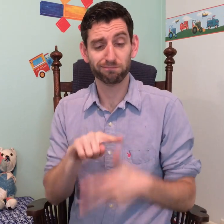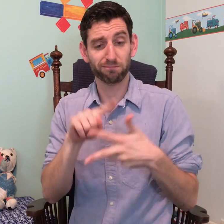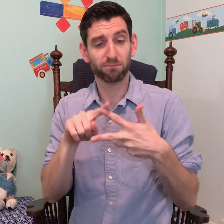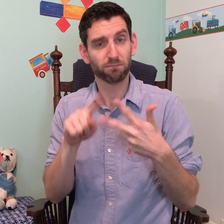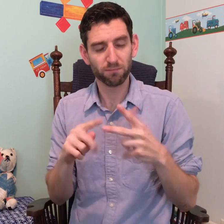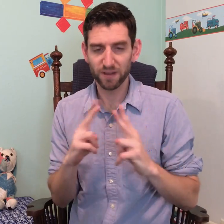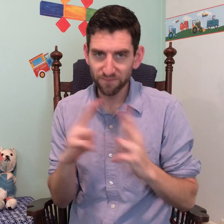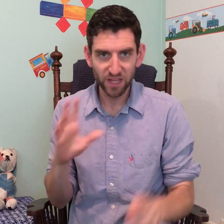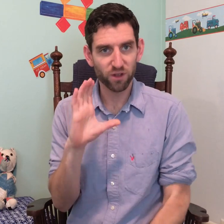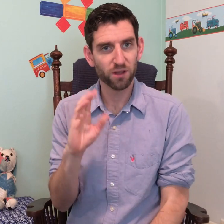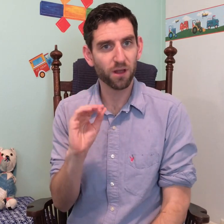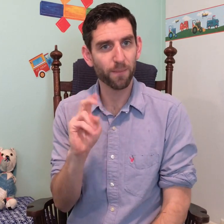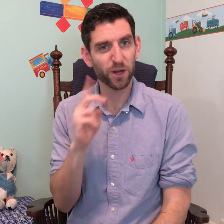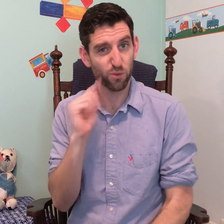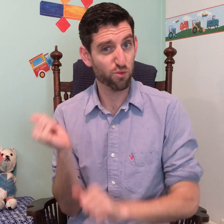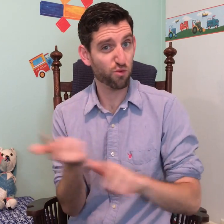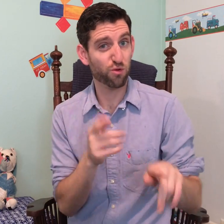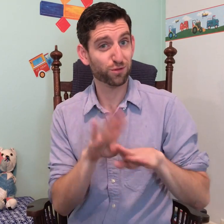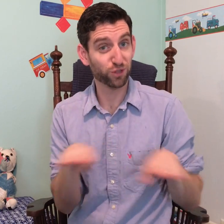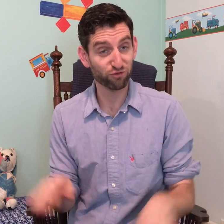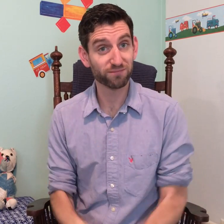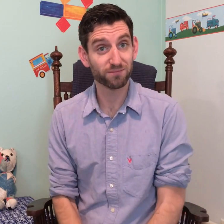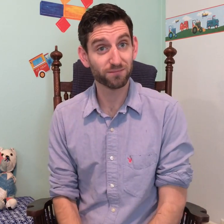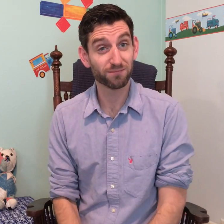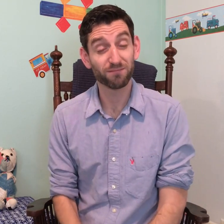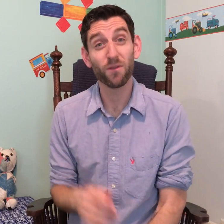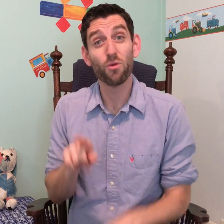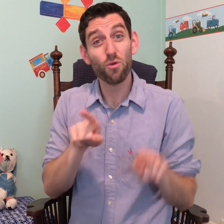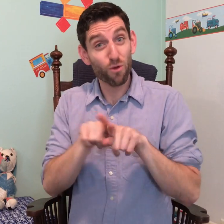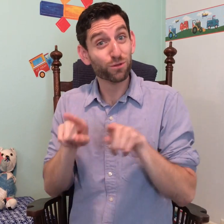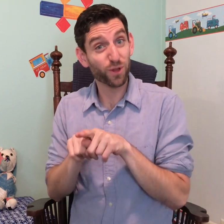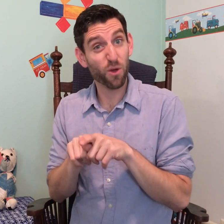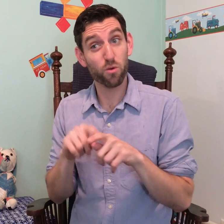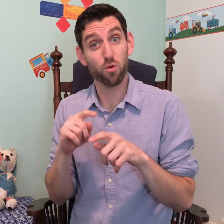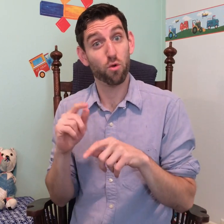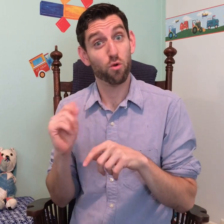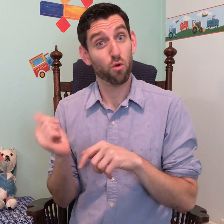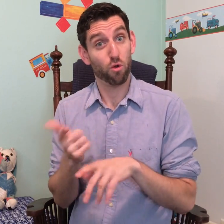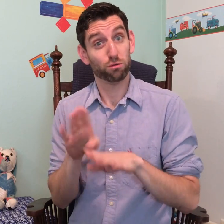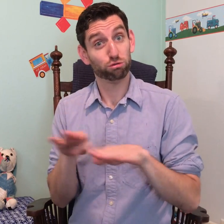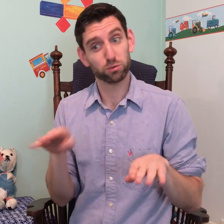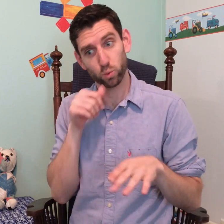Those errors are very common to all children (learning sign language). Also, often when children are learning sign language